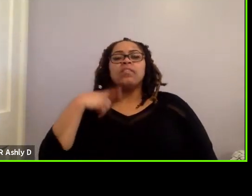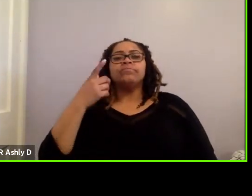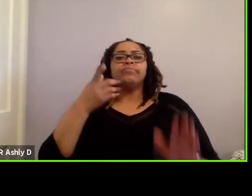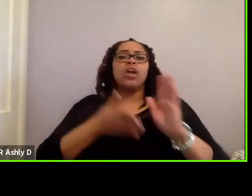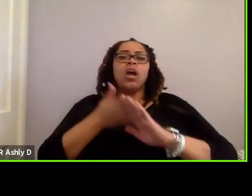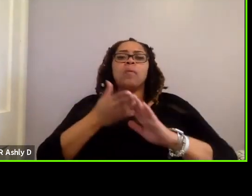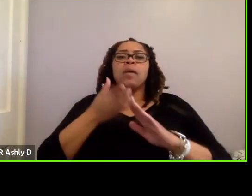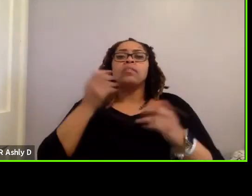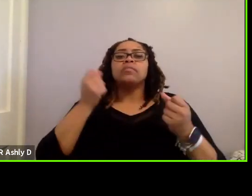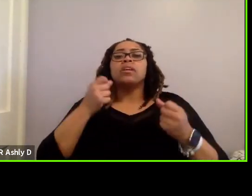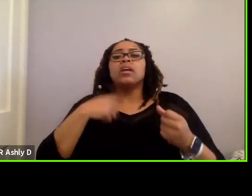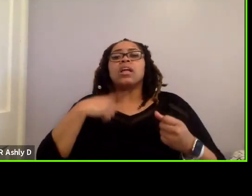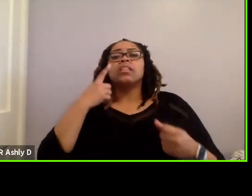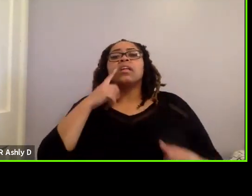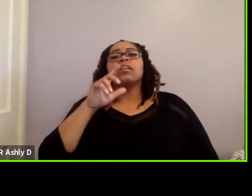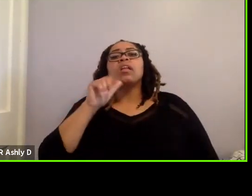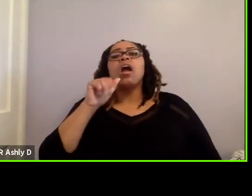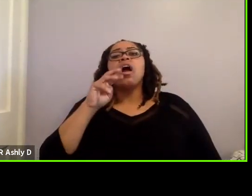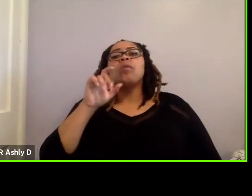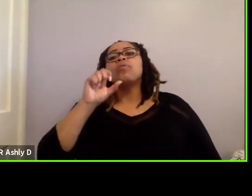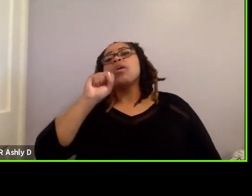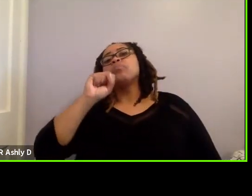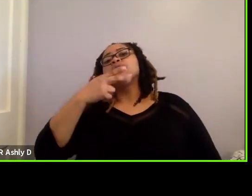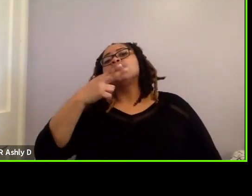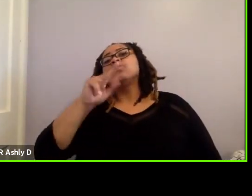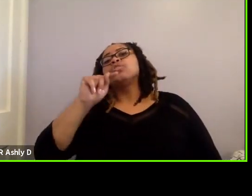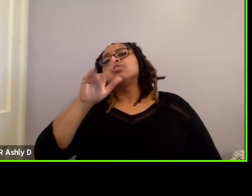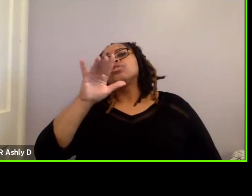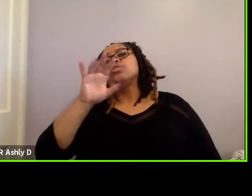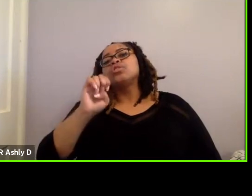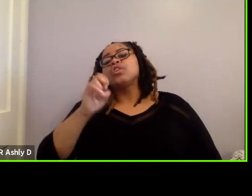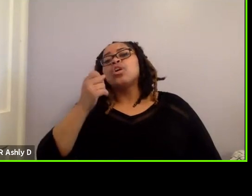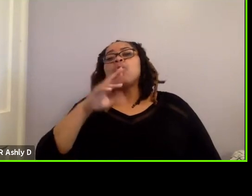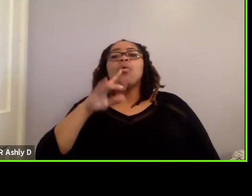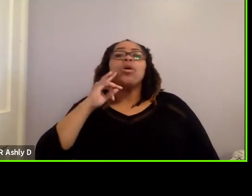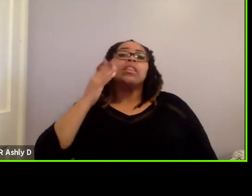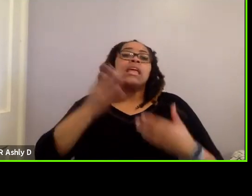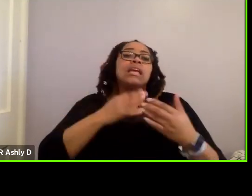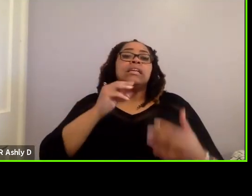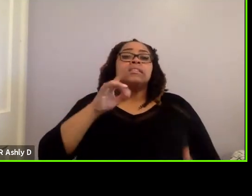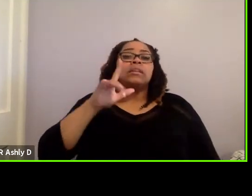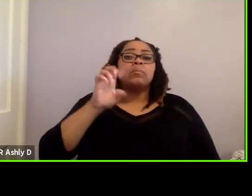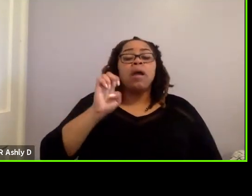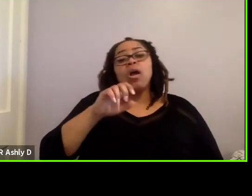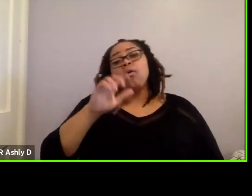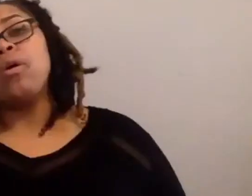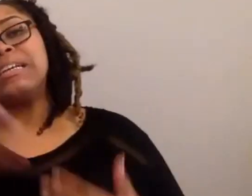like the Navia shuttle or the Locomotor’s Ollie or the easy mile, easy ten, those type